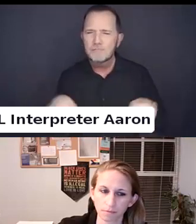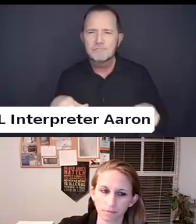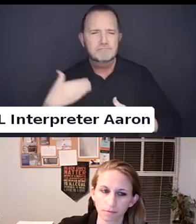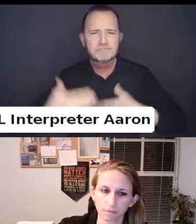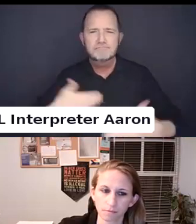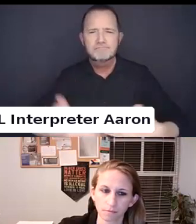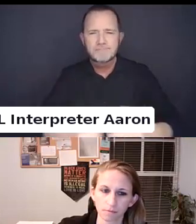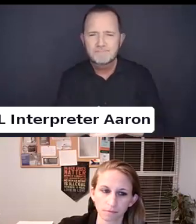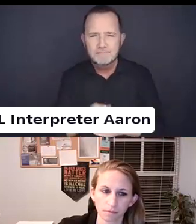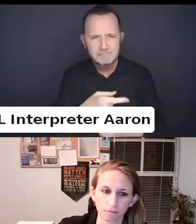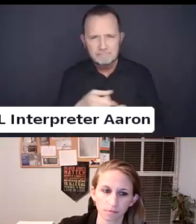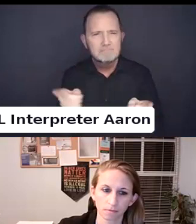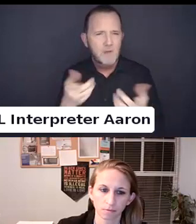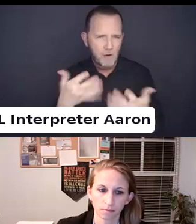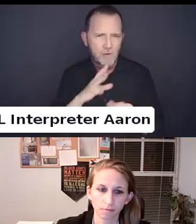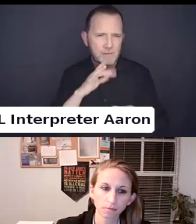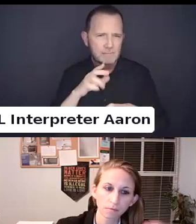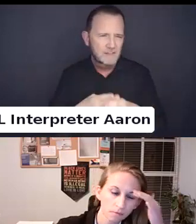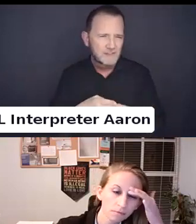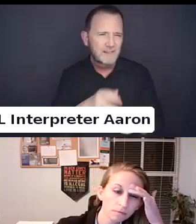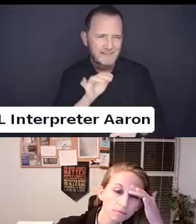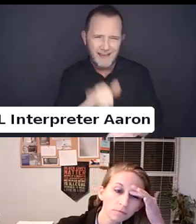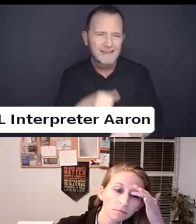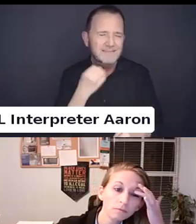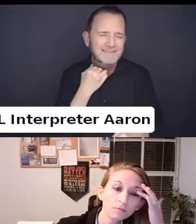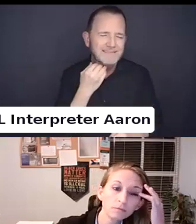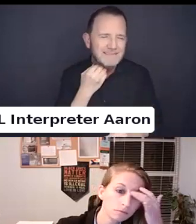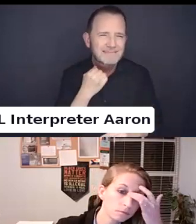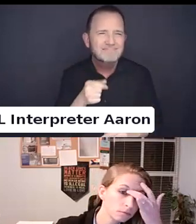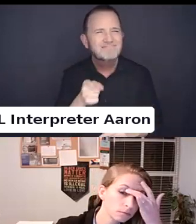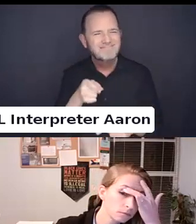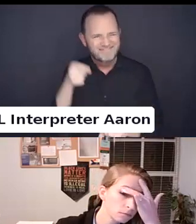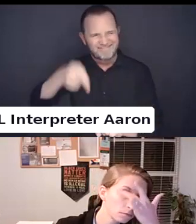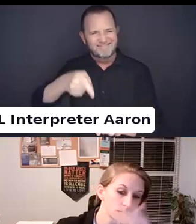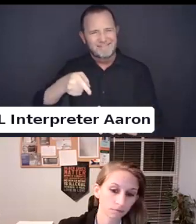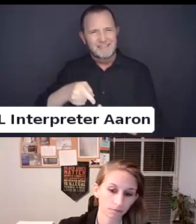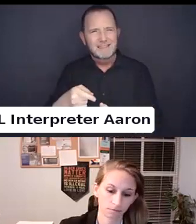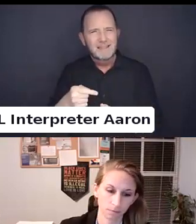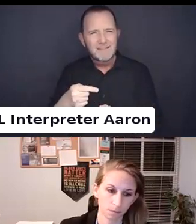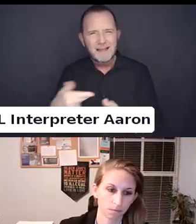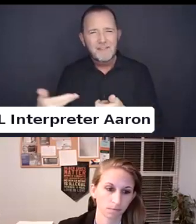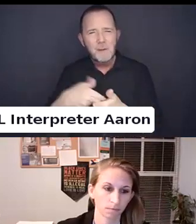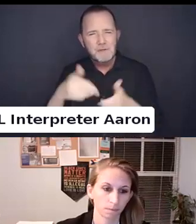I think that is such a good foundational thing that participants can hold.